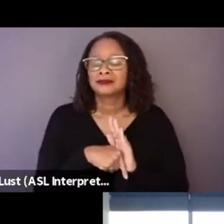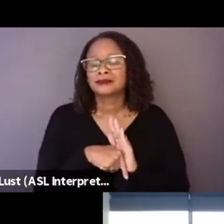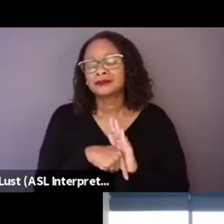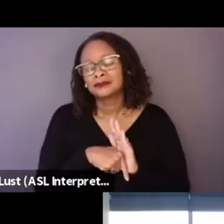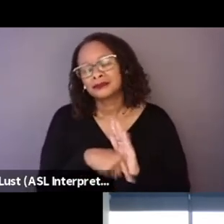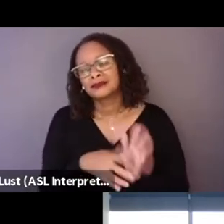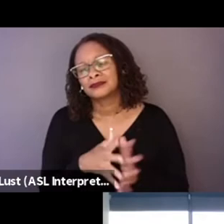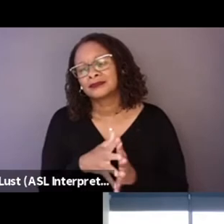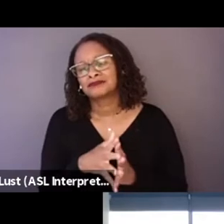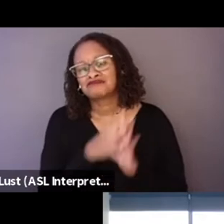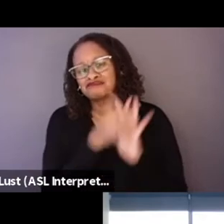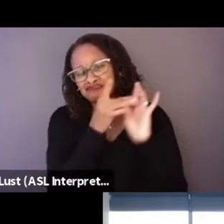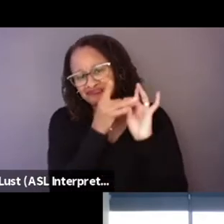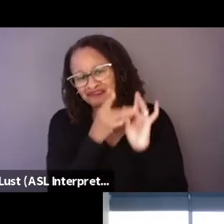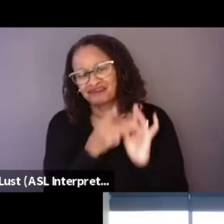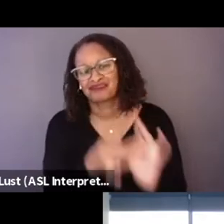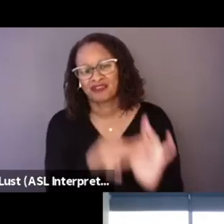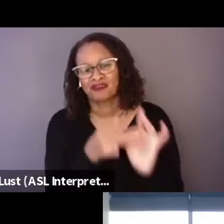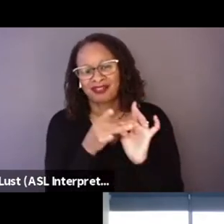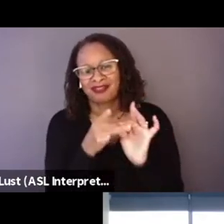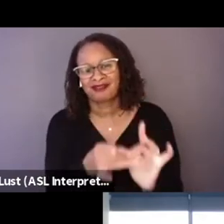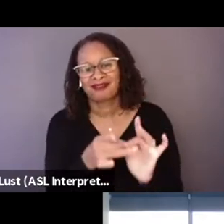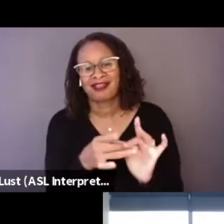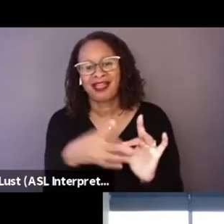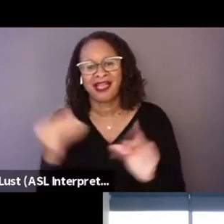relationship and knowledge of the character.